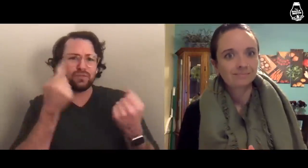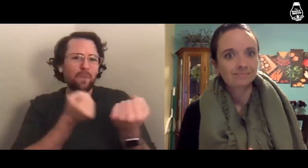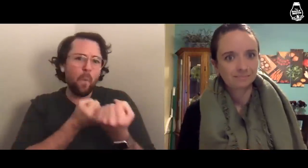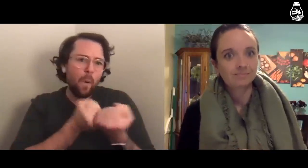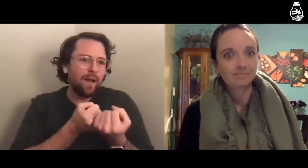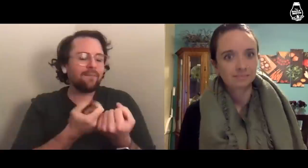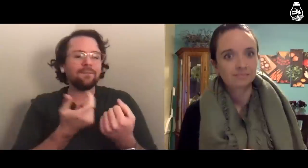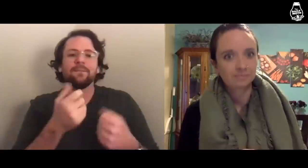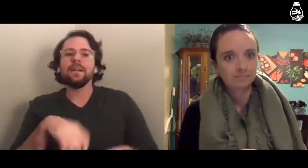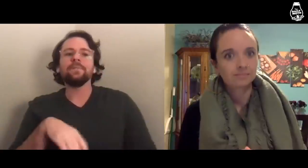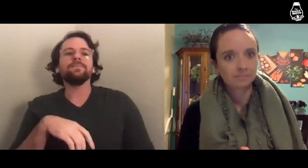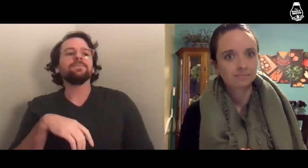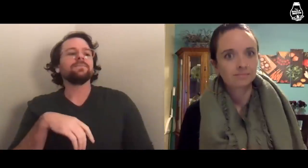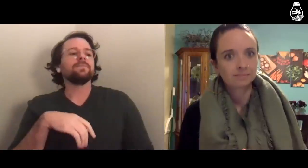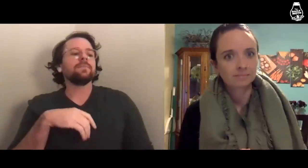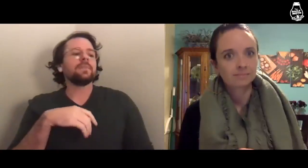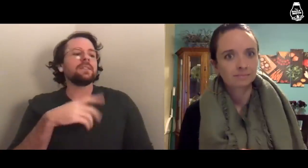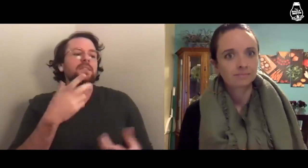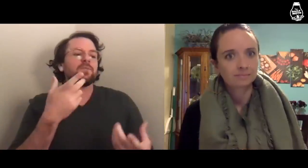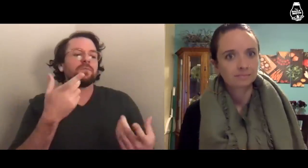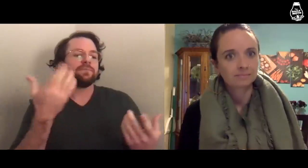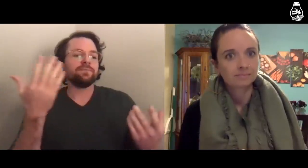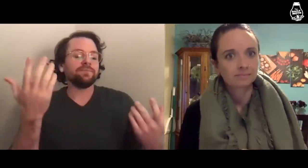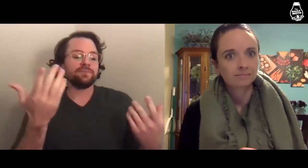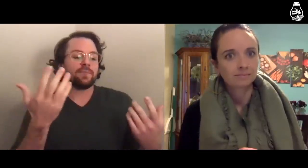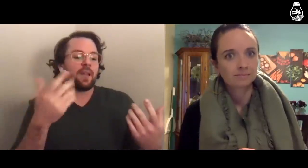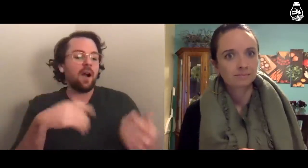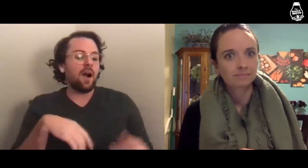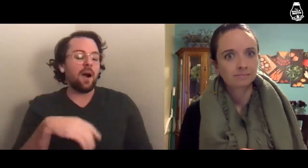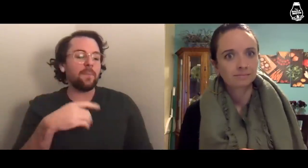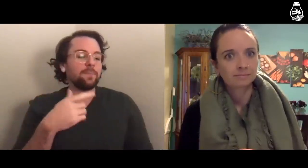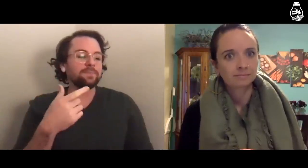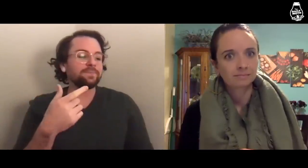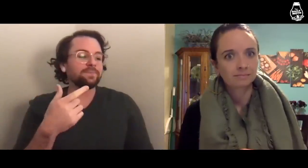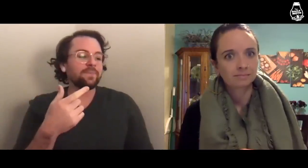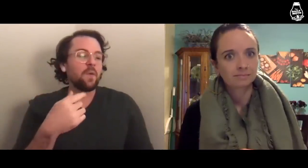and supportive.